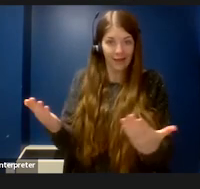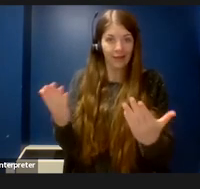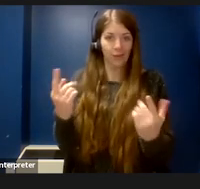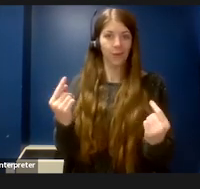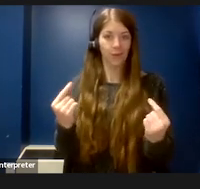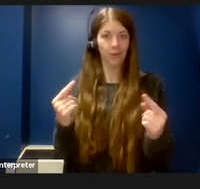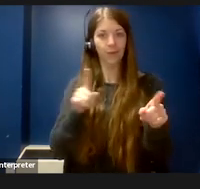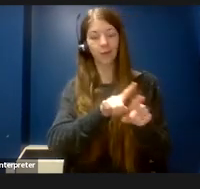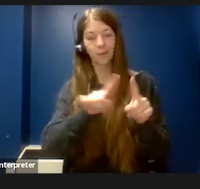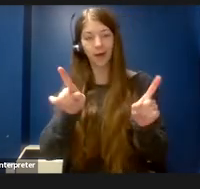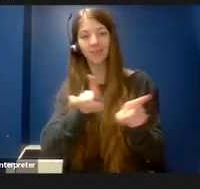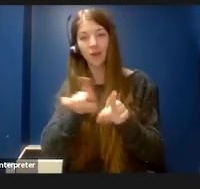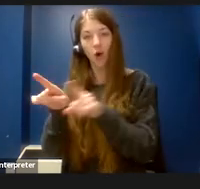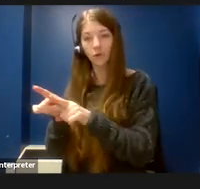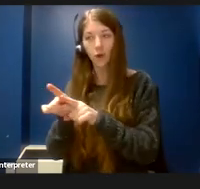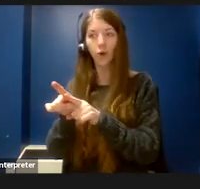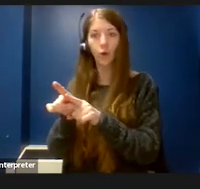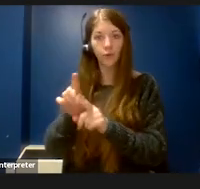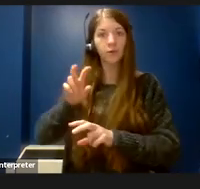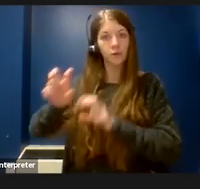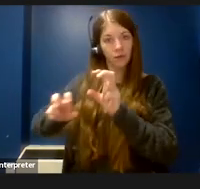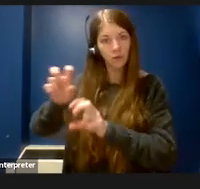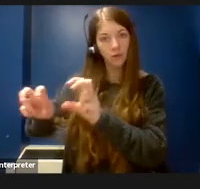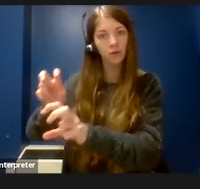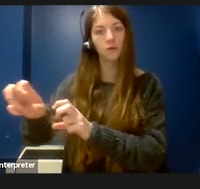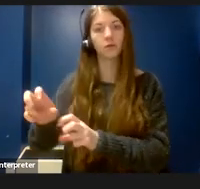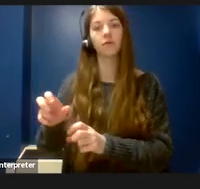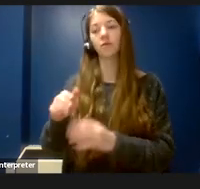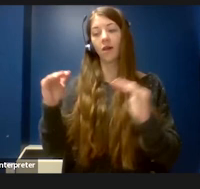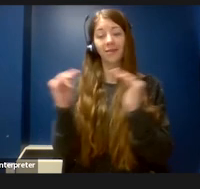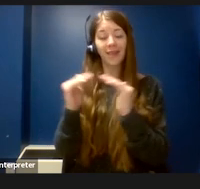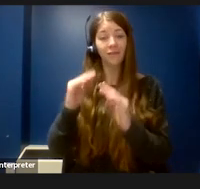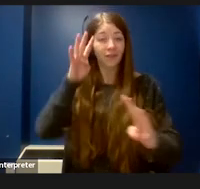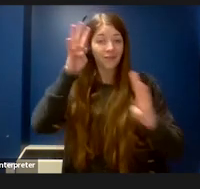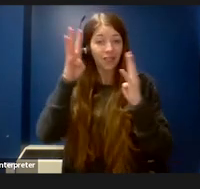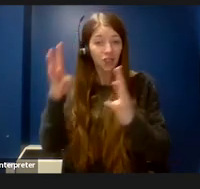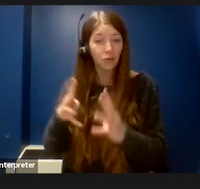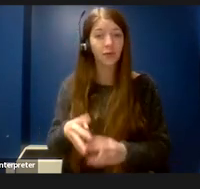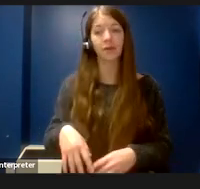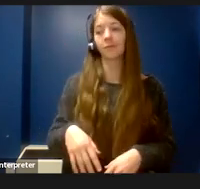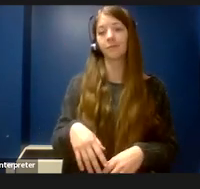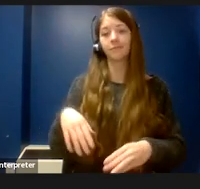but it's an investment into a level of ingenuity and creativity that we're missing out on.